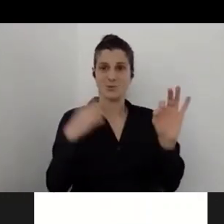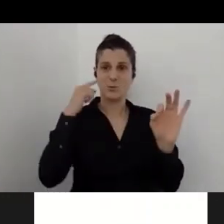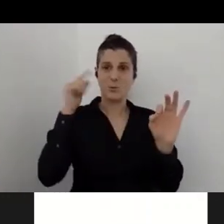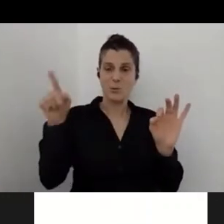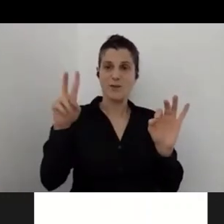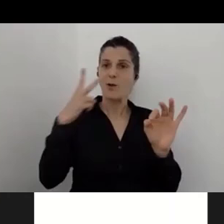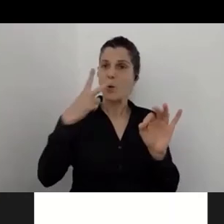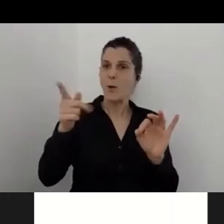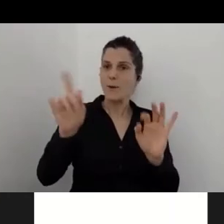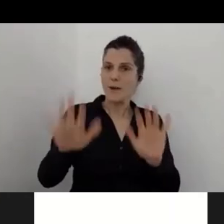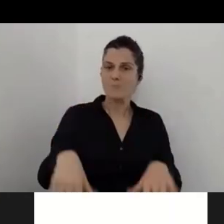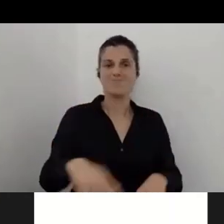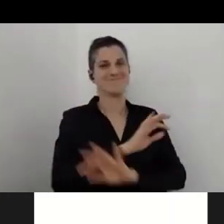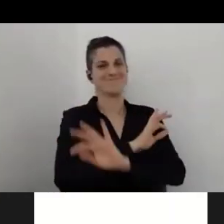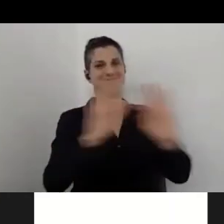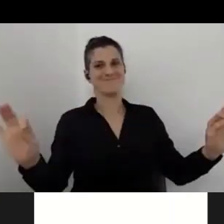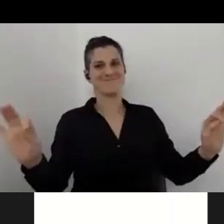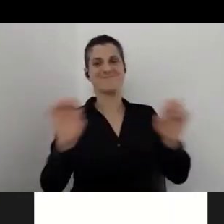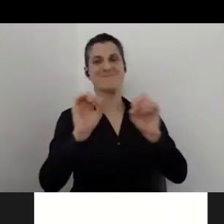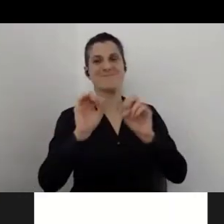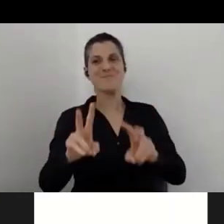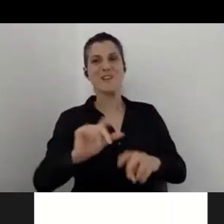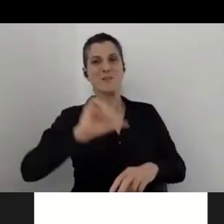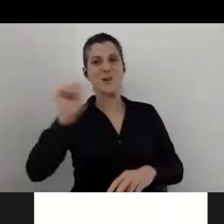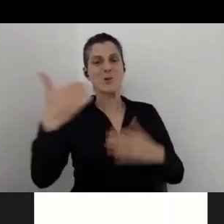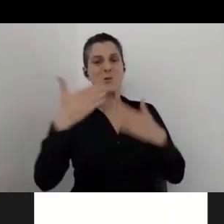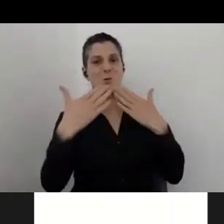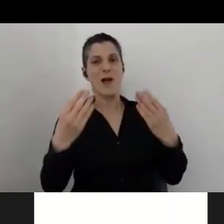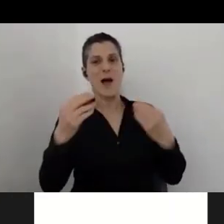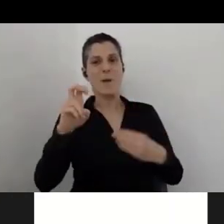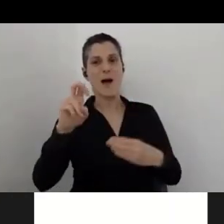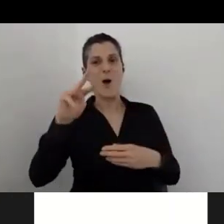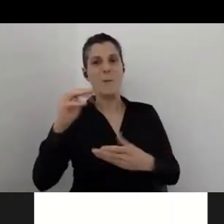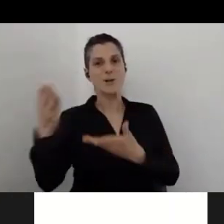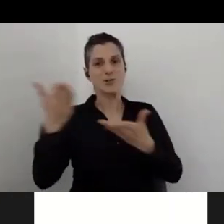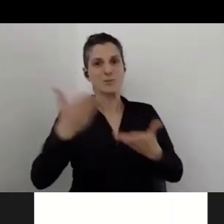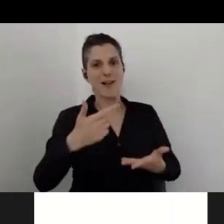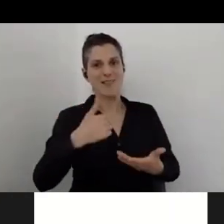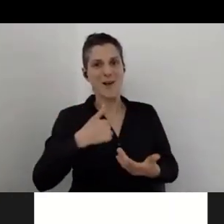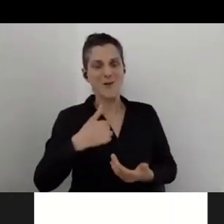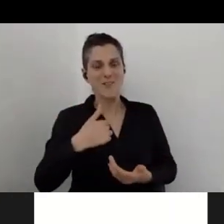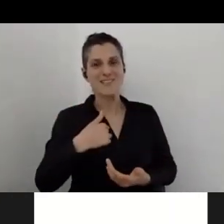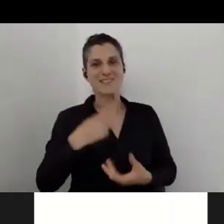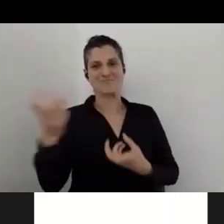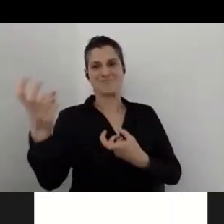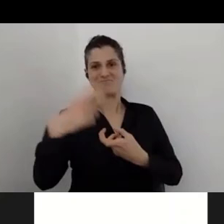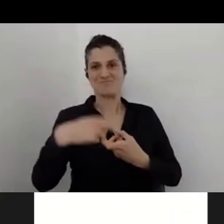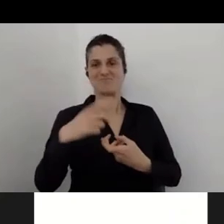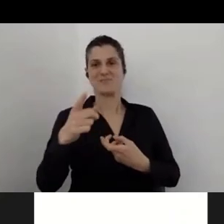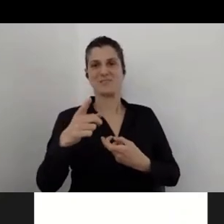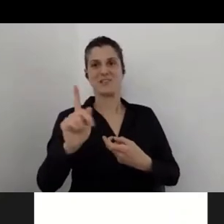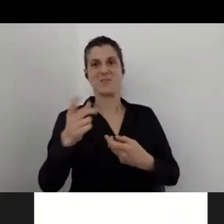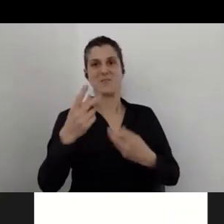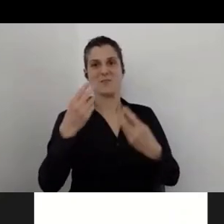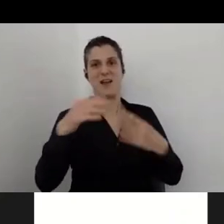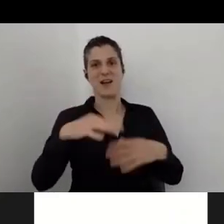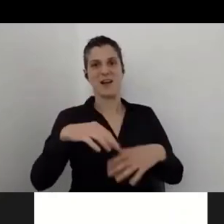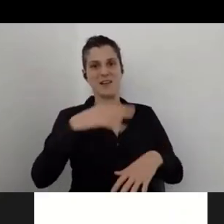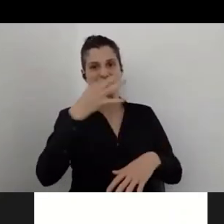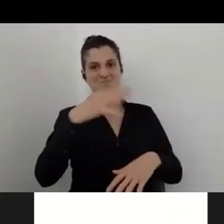Perfect. So first of all, thanks, Omer, for inviting me to take part in this interesting and valuable webinar. My name is Eran Fishov,